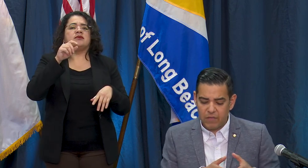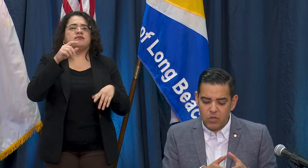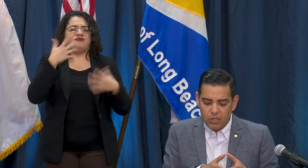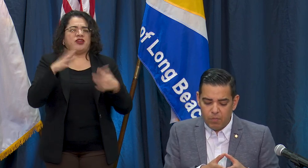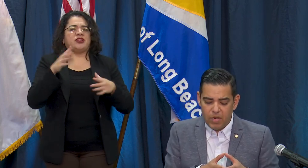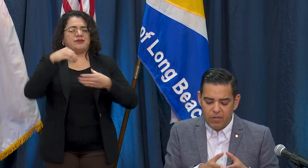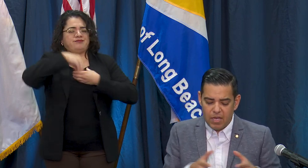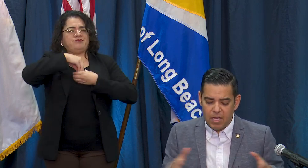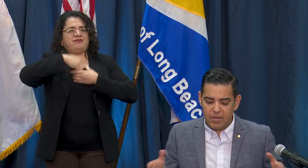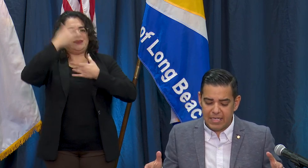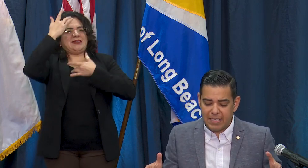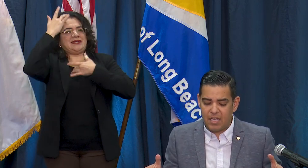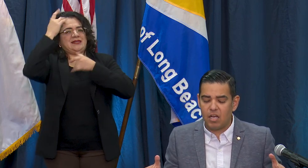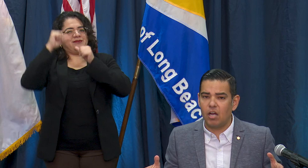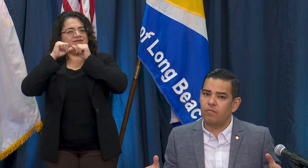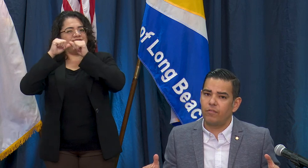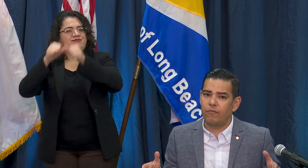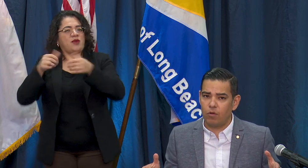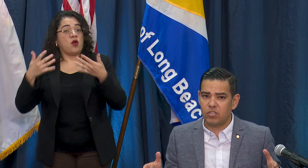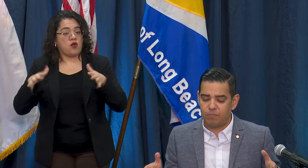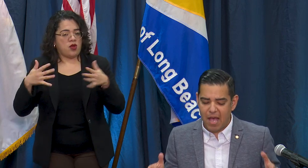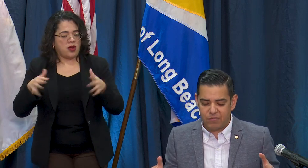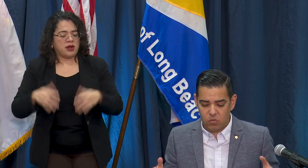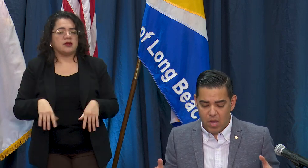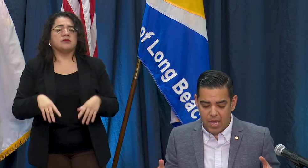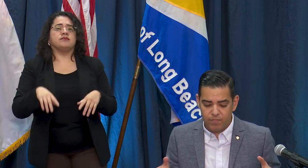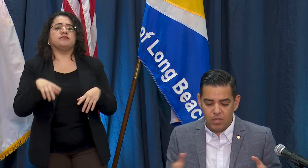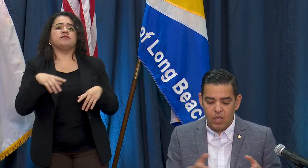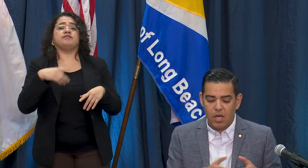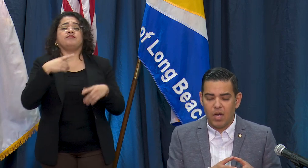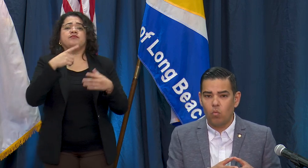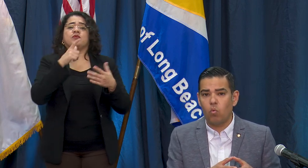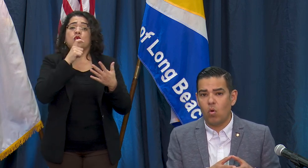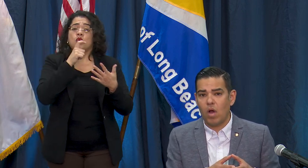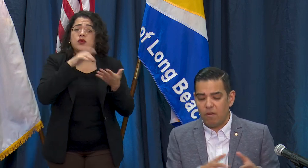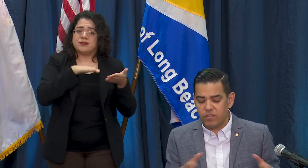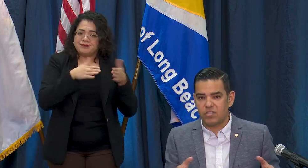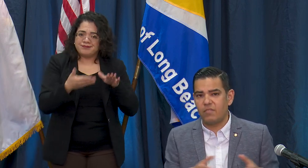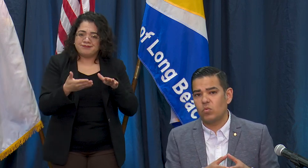give you a little bit of an idea of the folks that have passed away. Of the 7